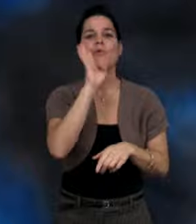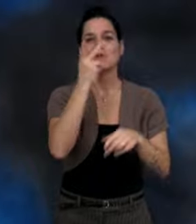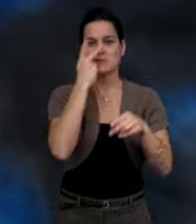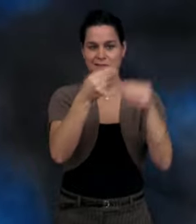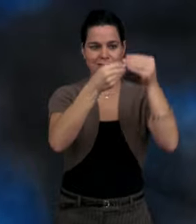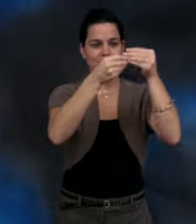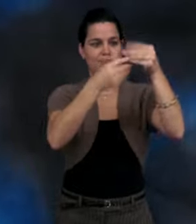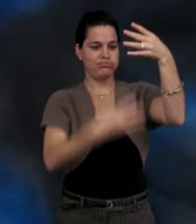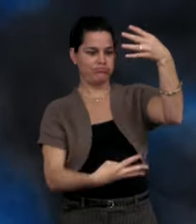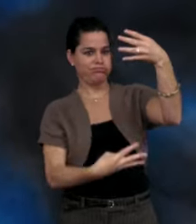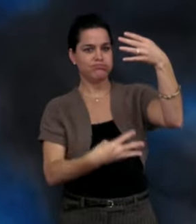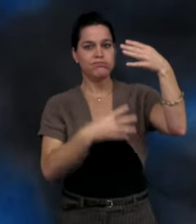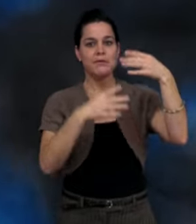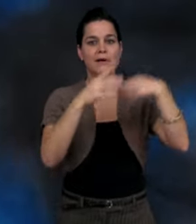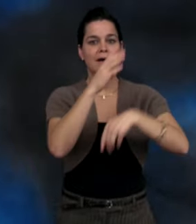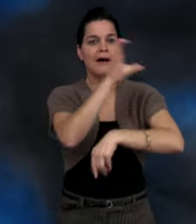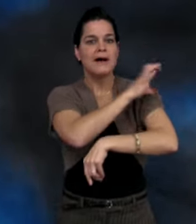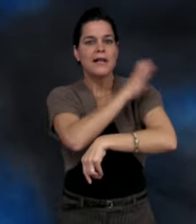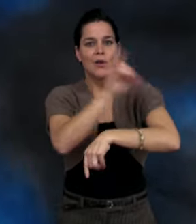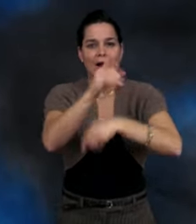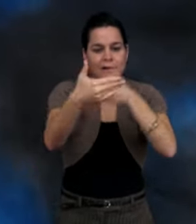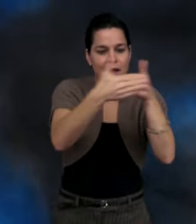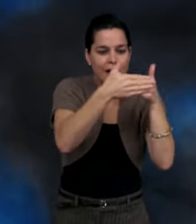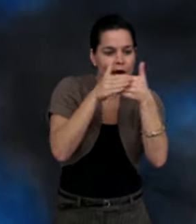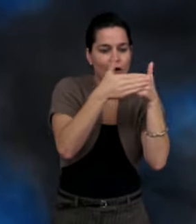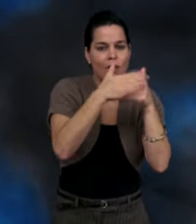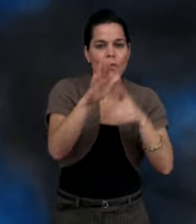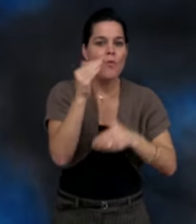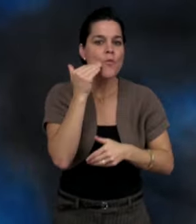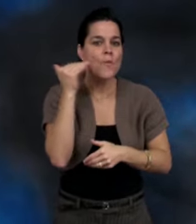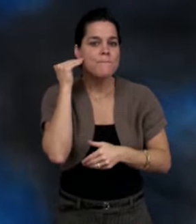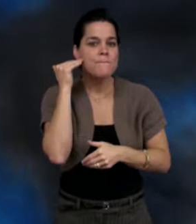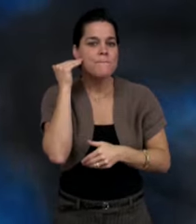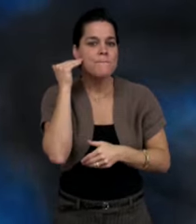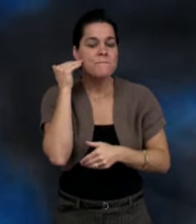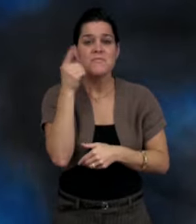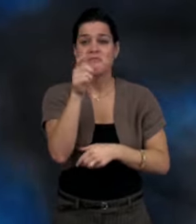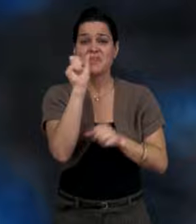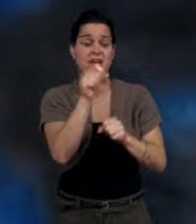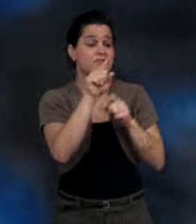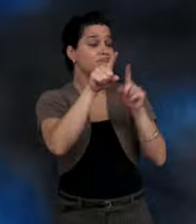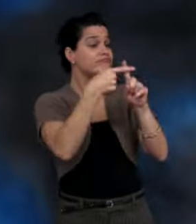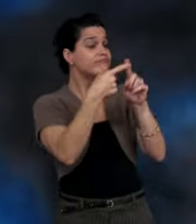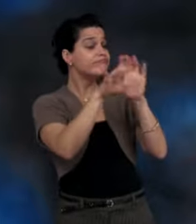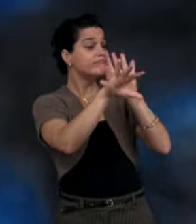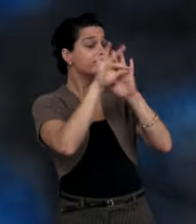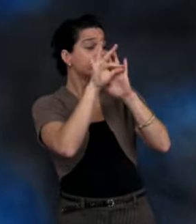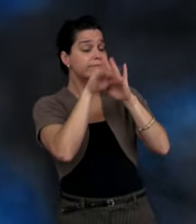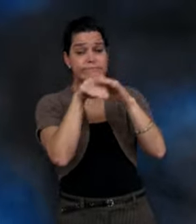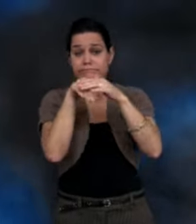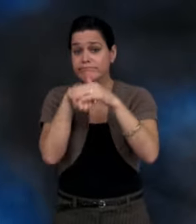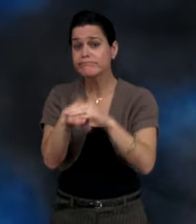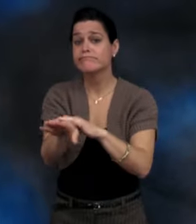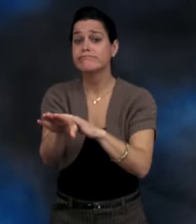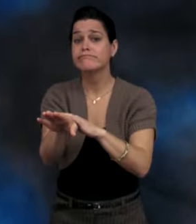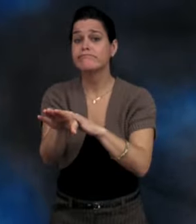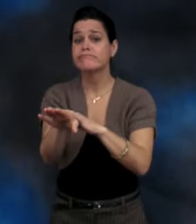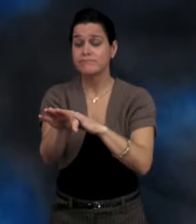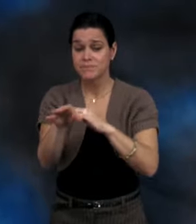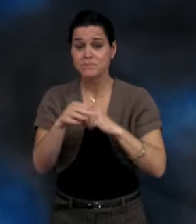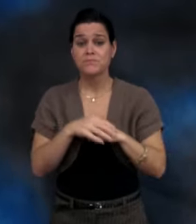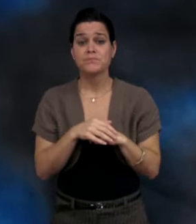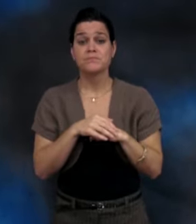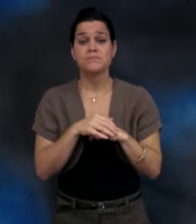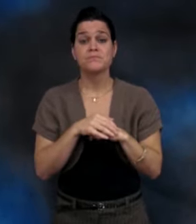zip code, and it will provide you with a listing of nearby flu clinics. You can walk into any